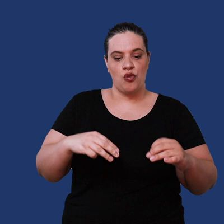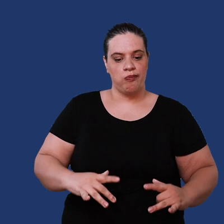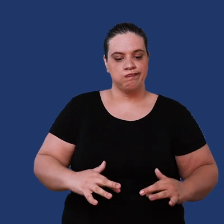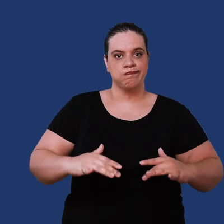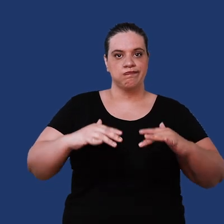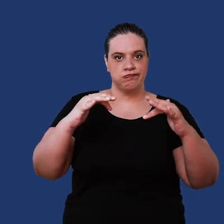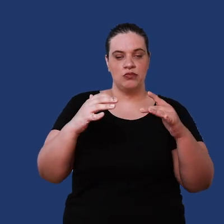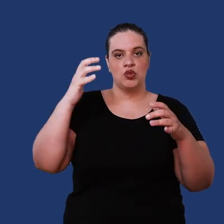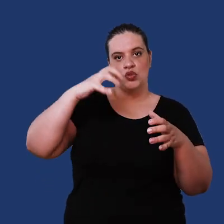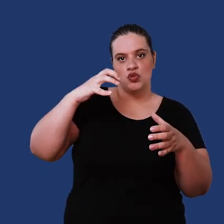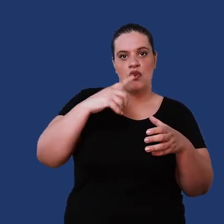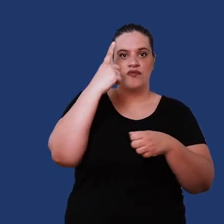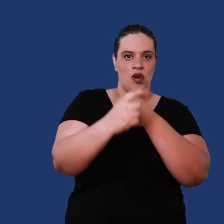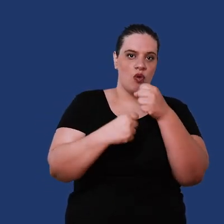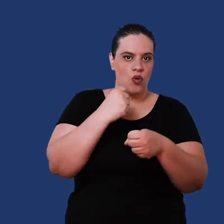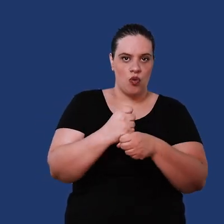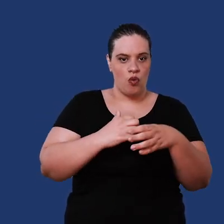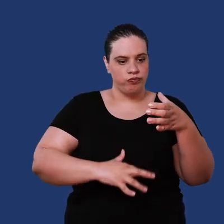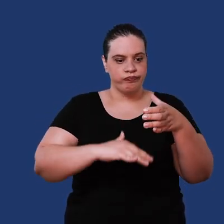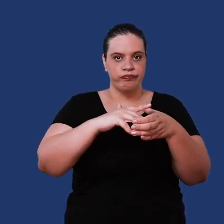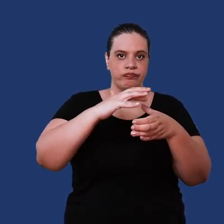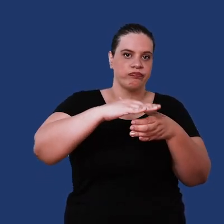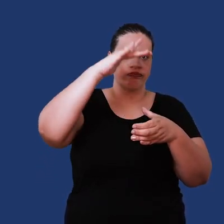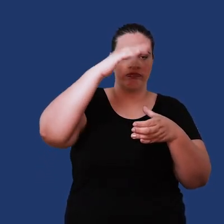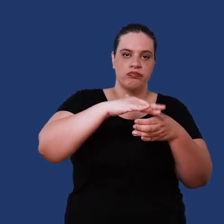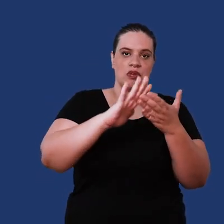rainwater that falls in that place for a year of water does not evaporate at the end of the